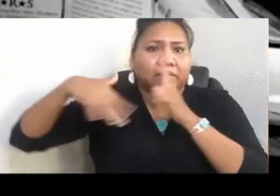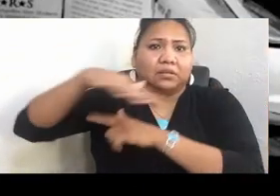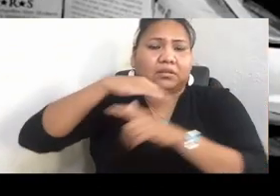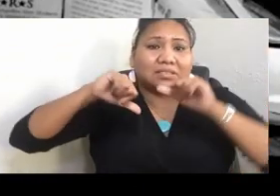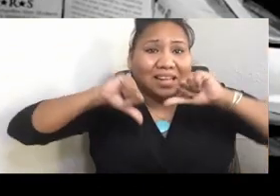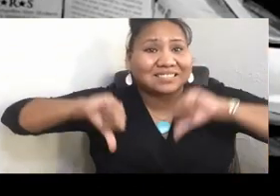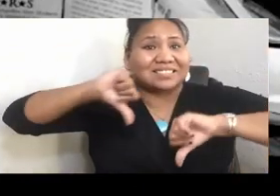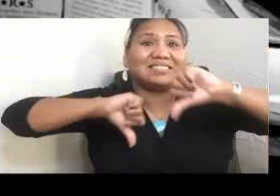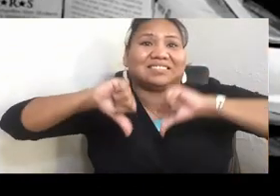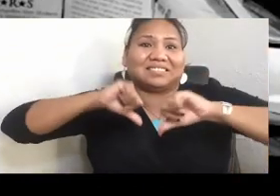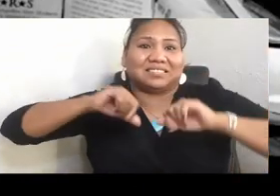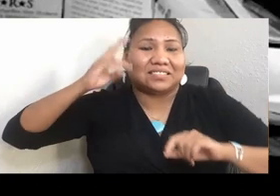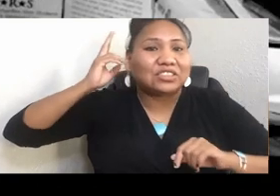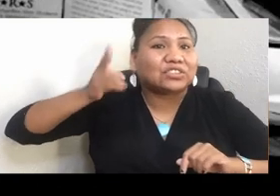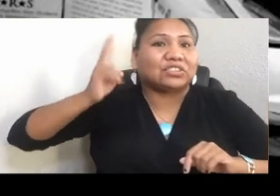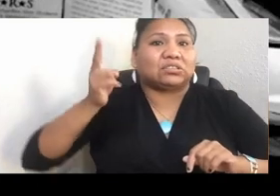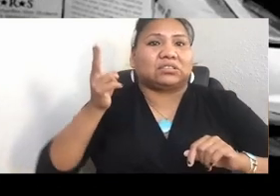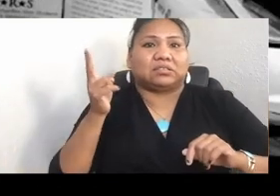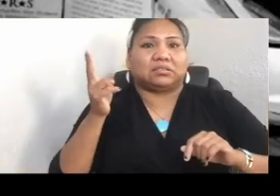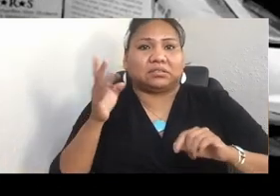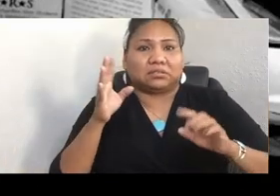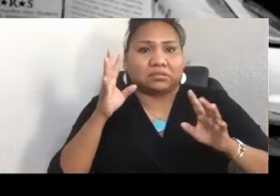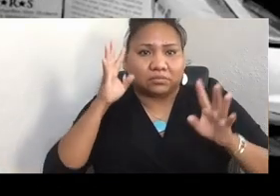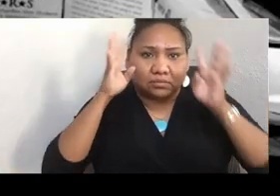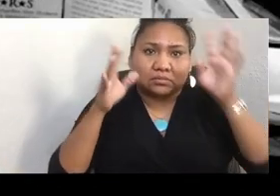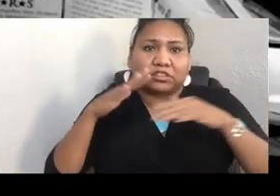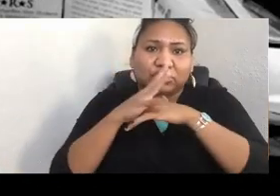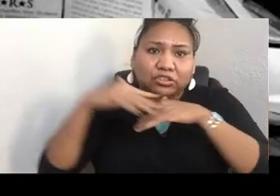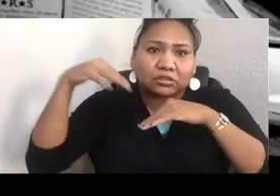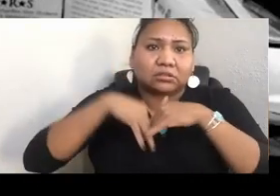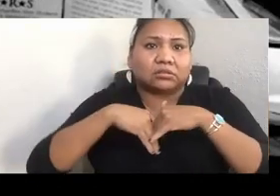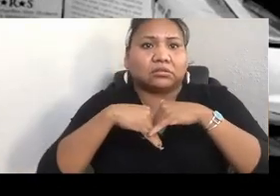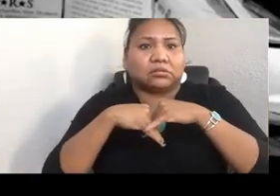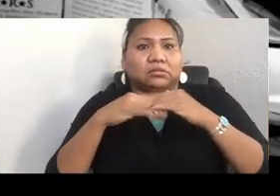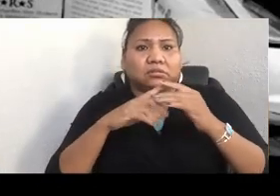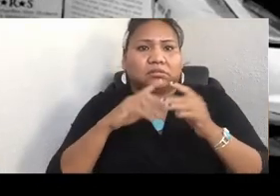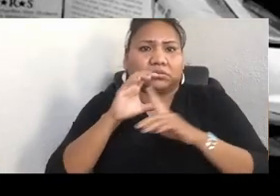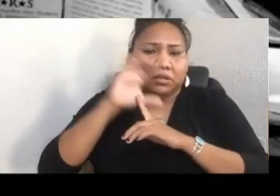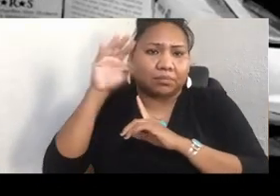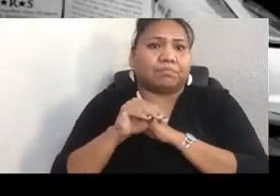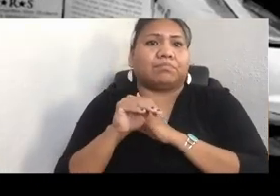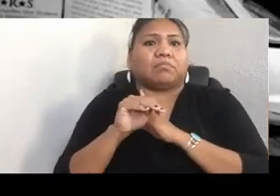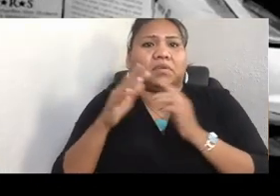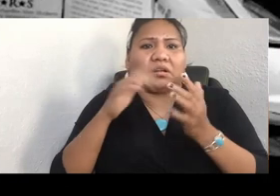of culturally relevant indigenous curriculum at every level of pedagogy. He serves as the director of Native American Studies